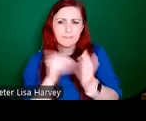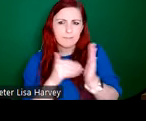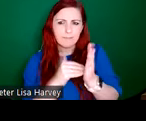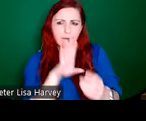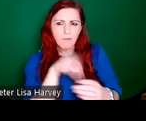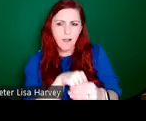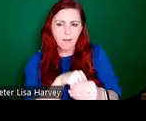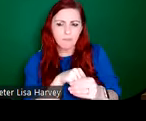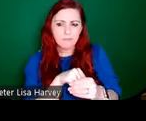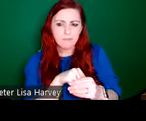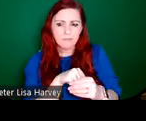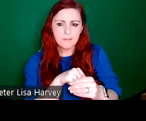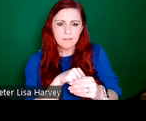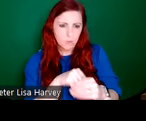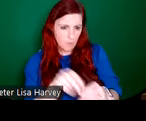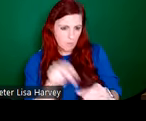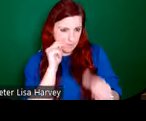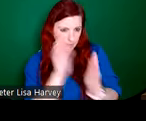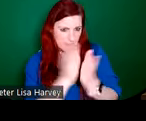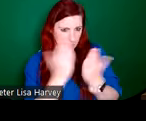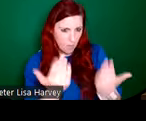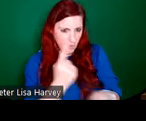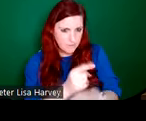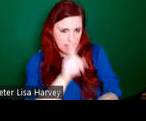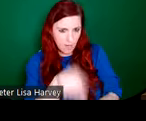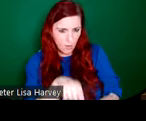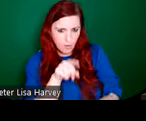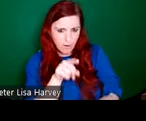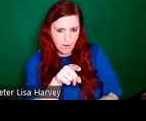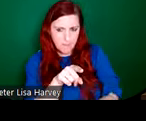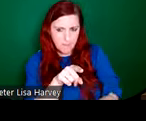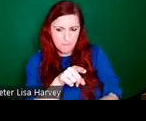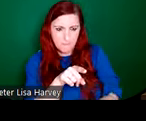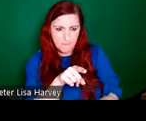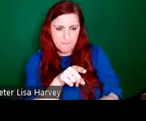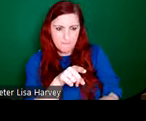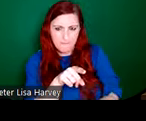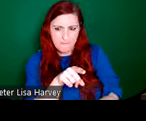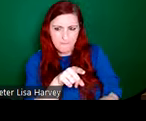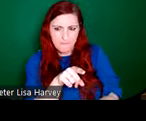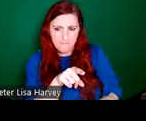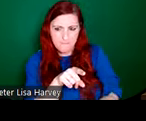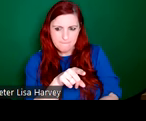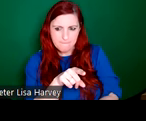there are kind of little clues to this. And you can see this cash book showing